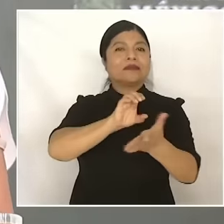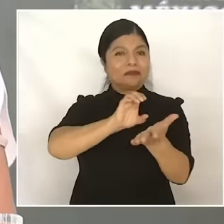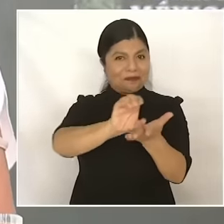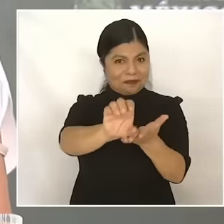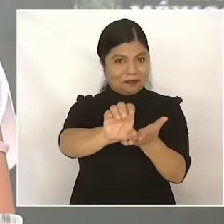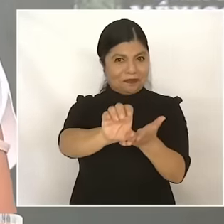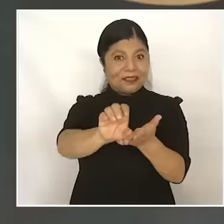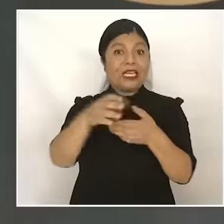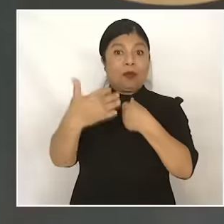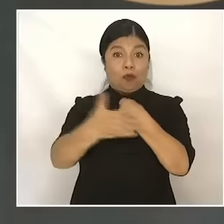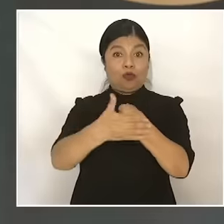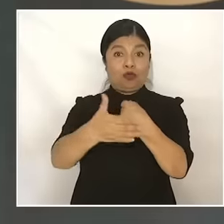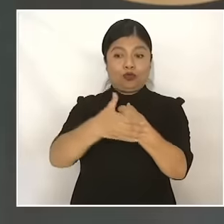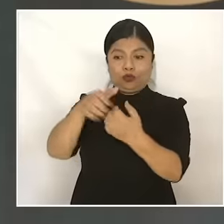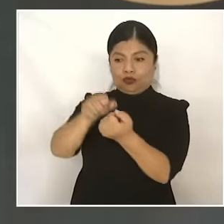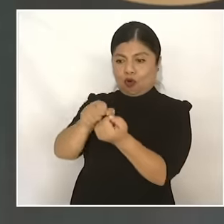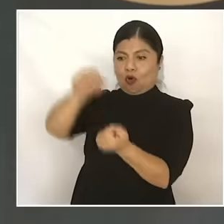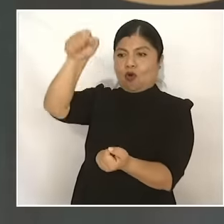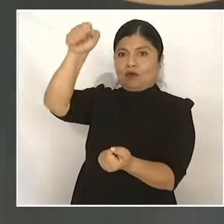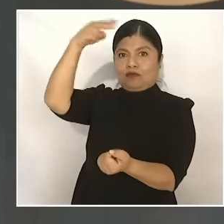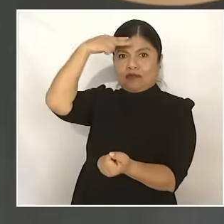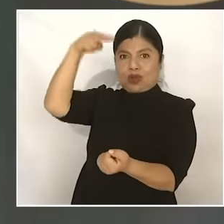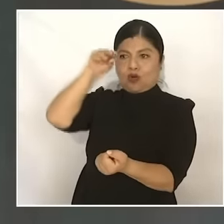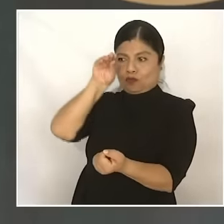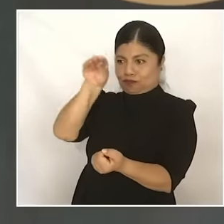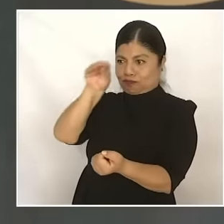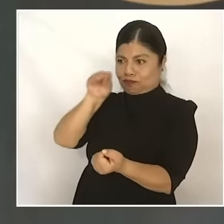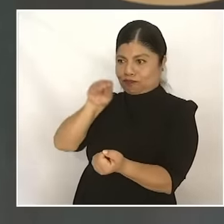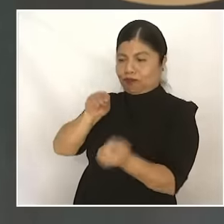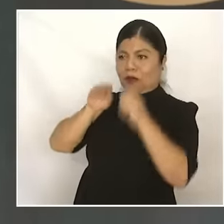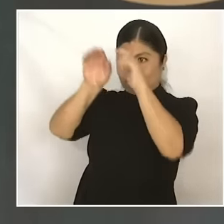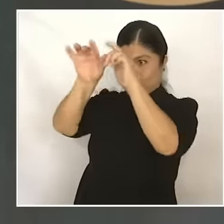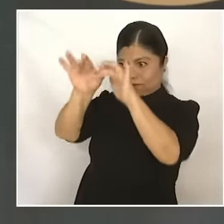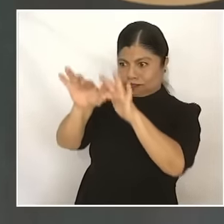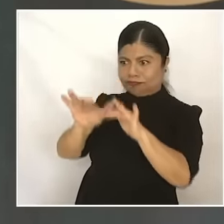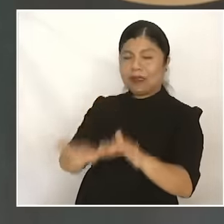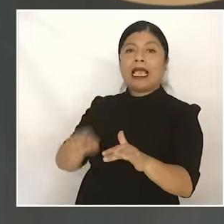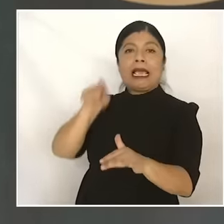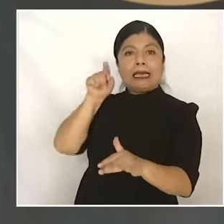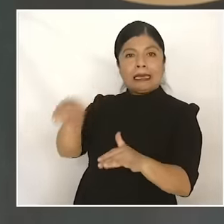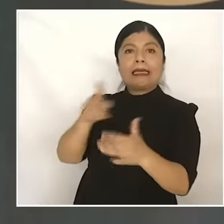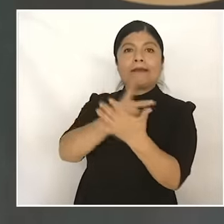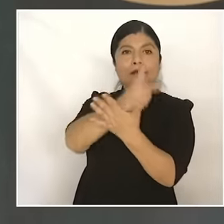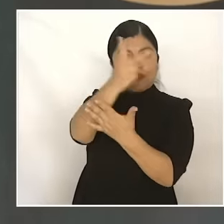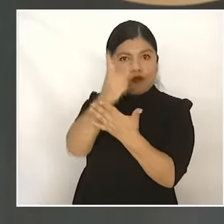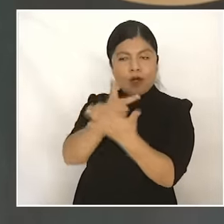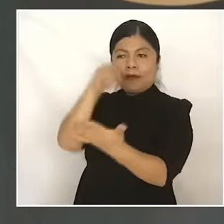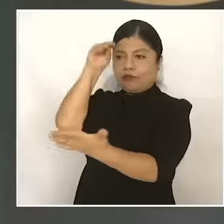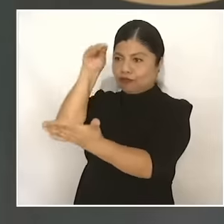Republic so that they are not only welfare programs but also social rights of the people of